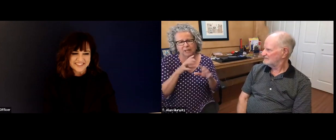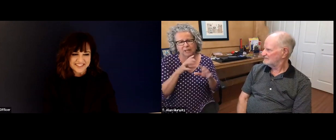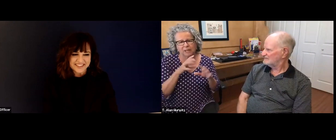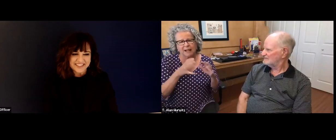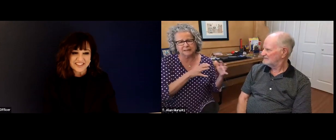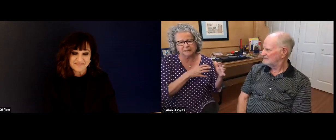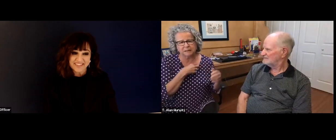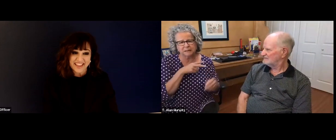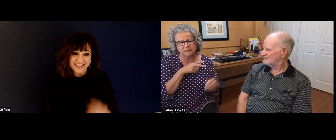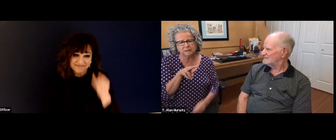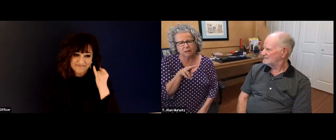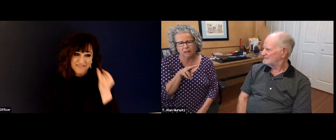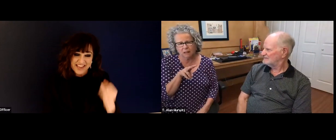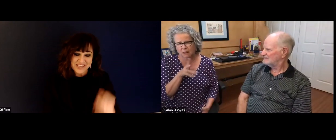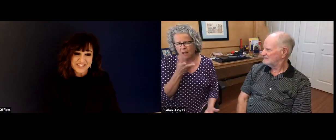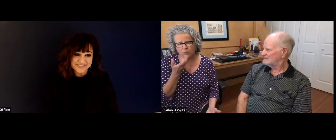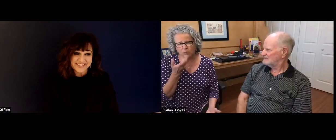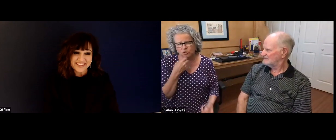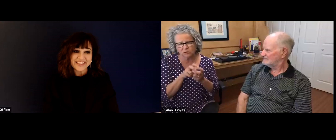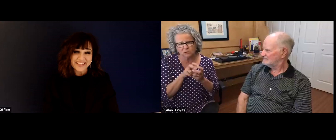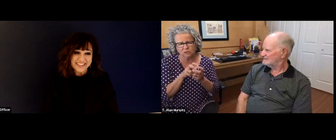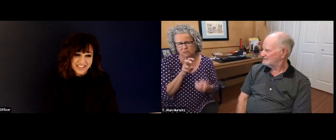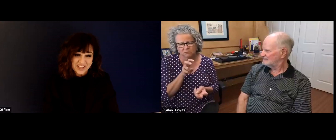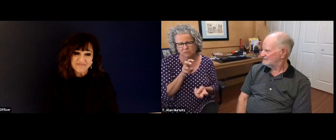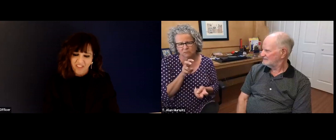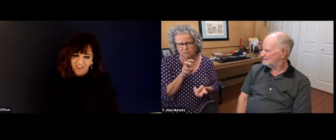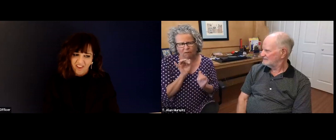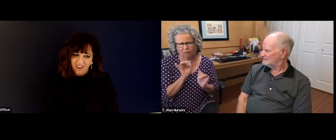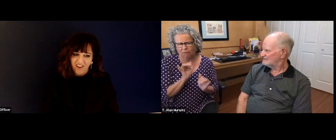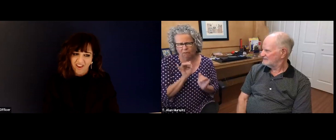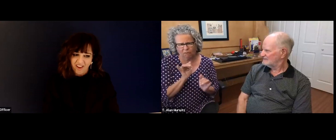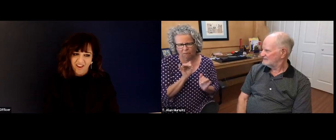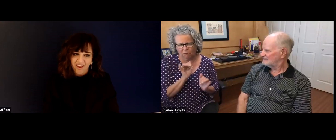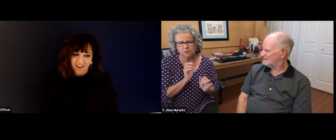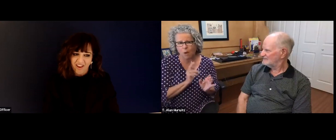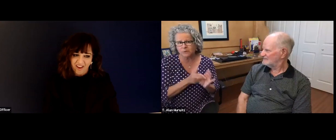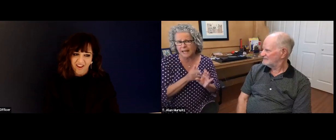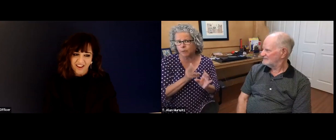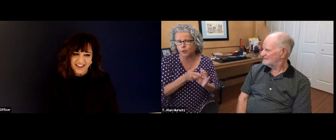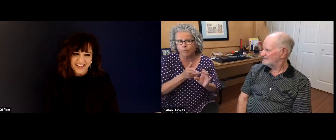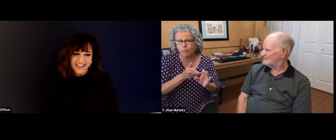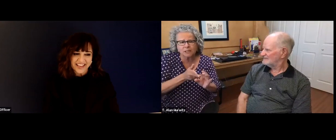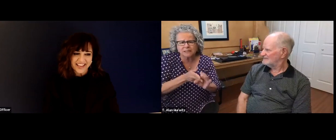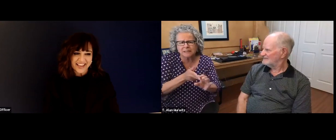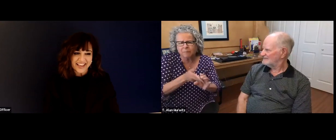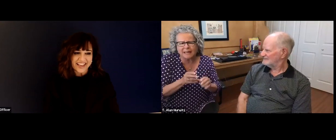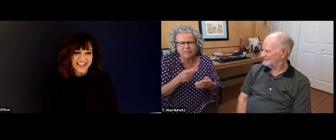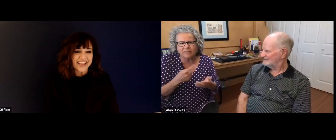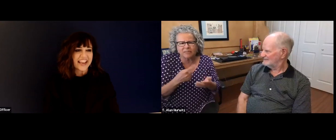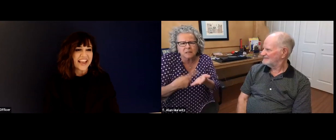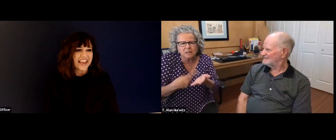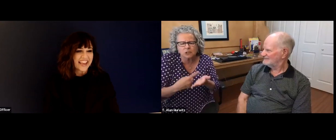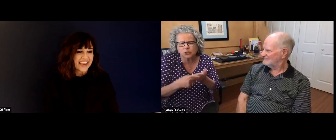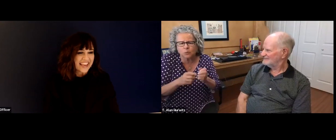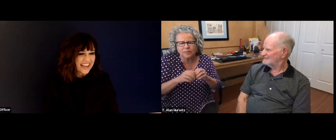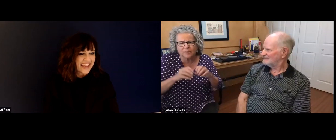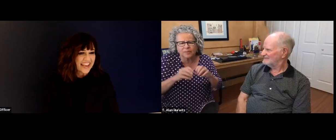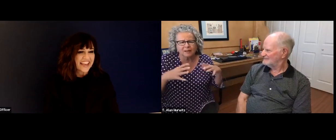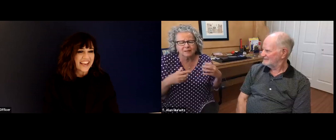wonderful experience. And I didn't realize how much I had missed. Being in classrooms that were, you know, predominantly